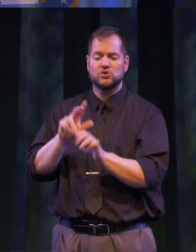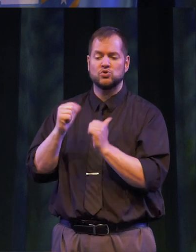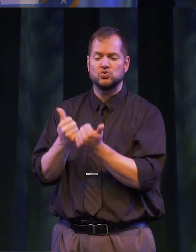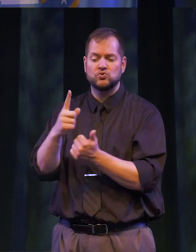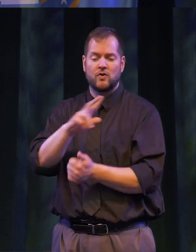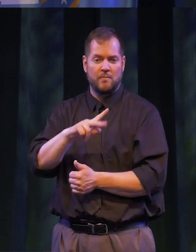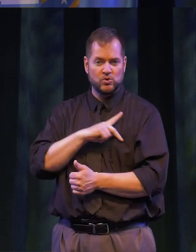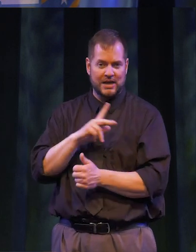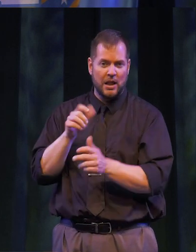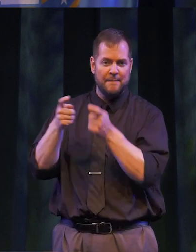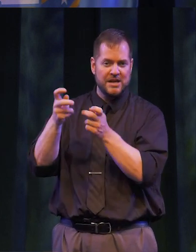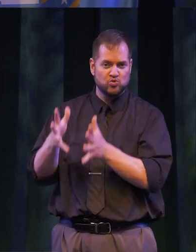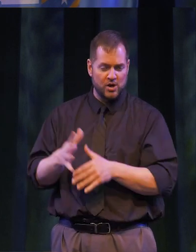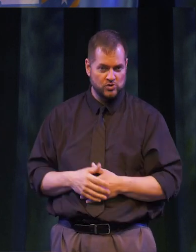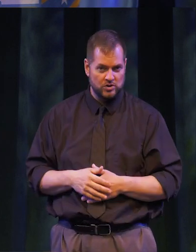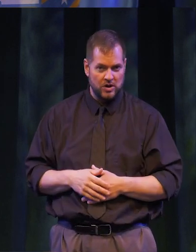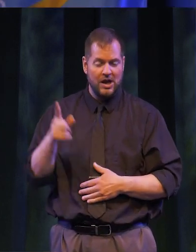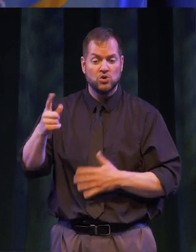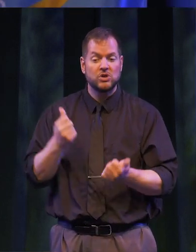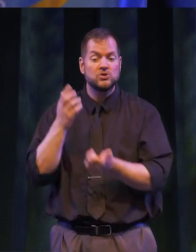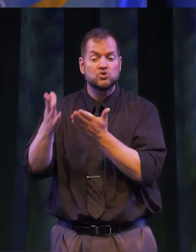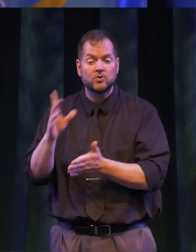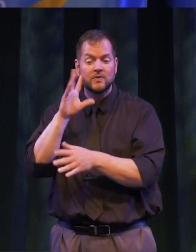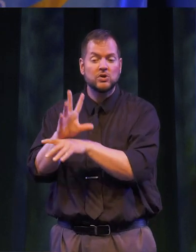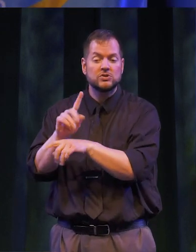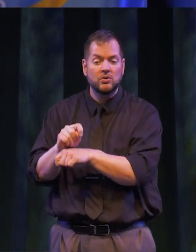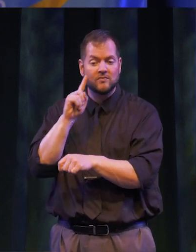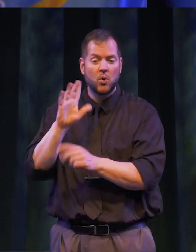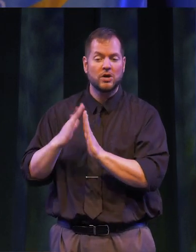OF STUDENT PERSONNEL ADMINISTRATORS (NASPA). SHE HAS SERVED AS A CONSULTANT FOR COMMUNITY